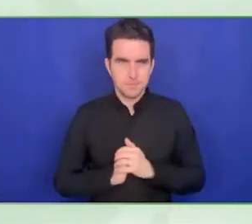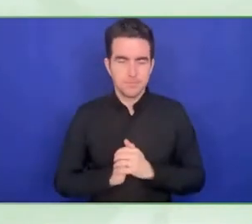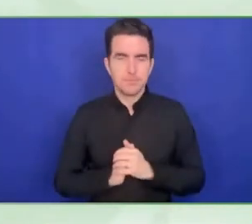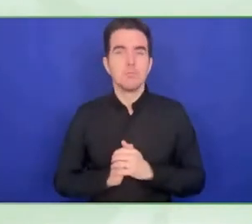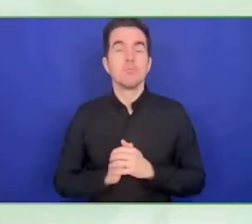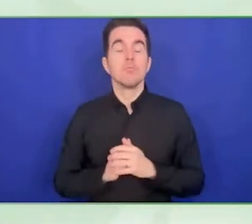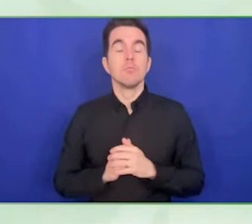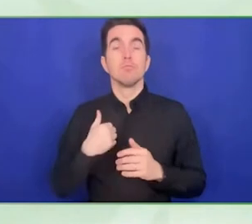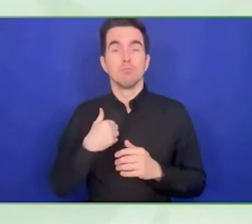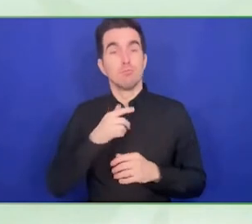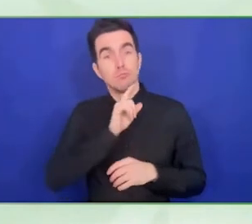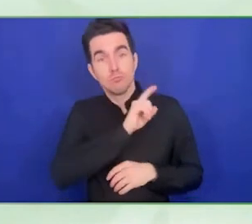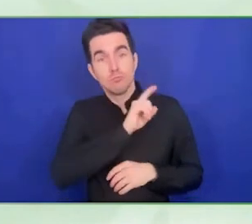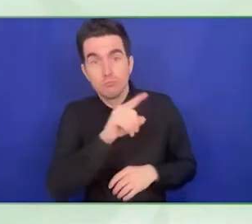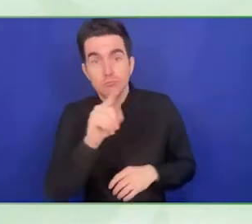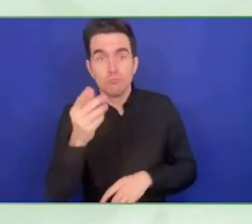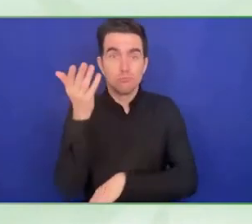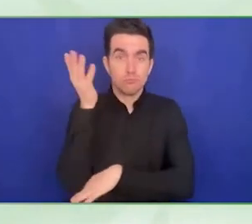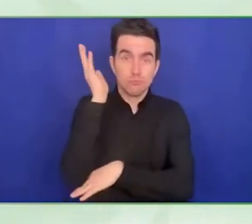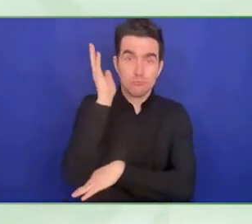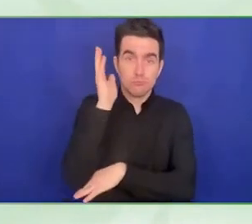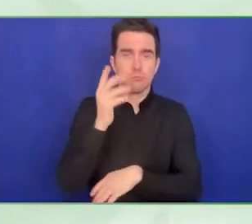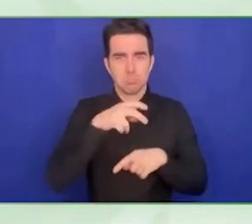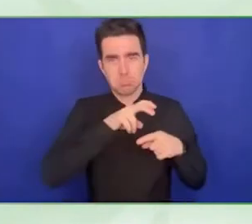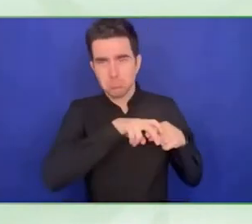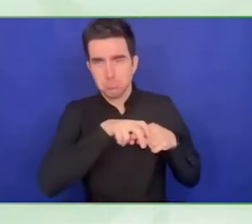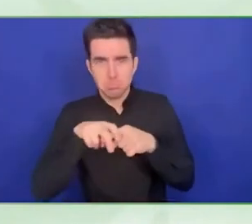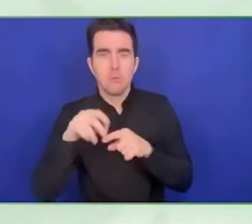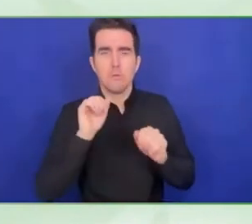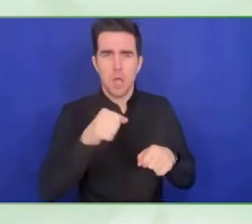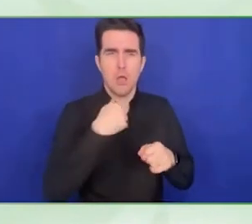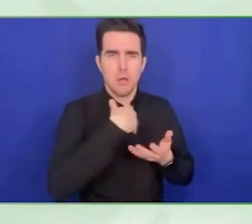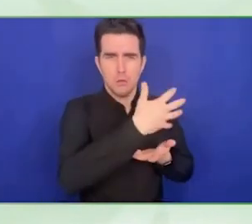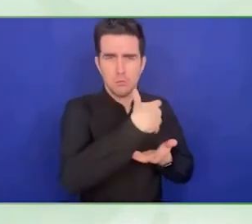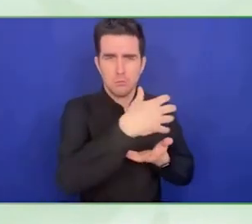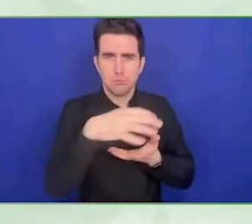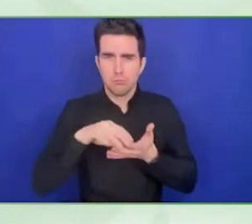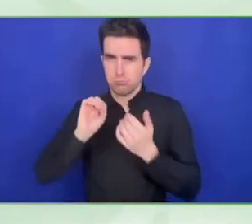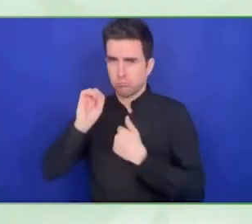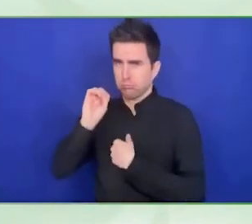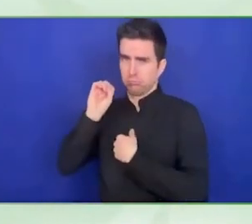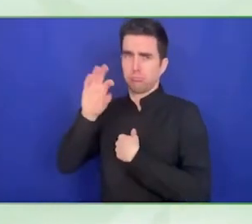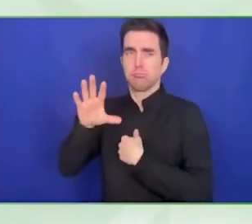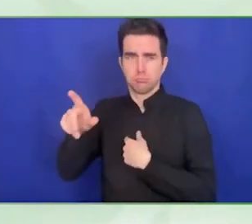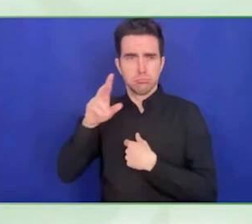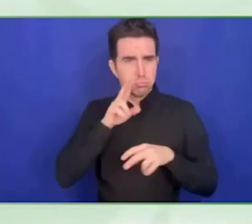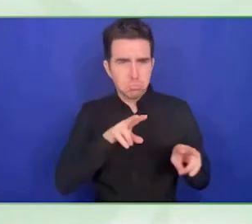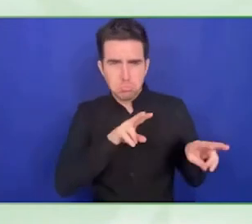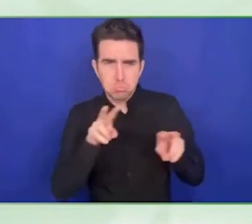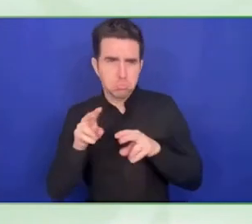Turkey after the aftermath of the earthquake. Thank you for looking at some of Sebanci's work.